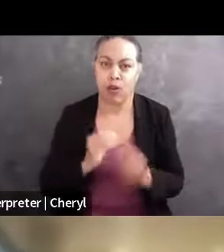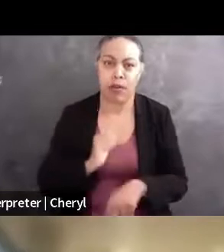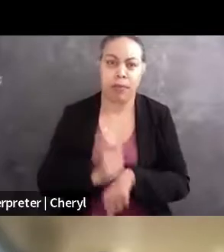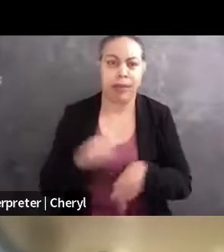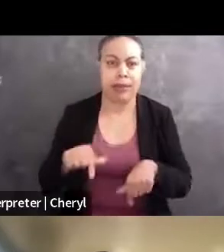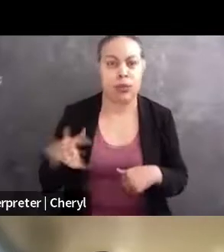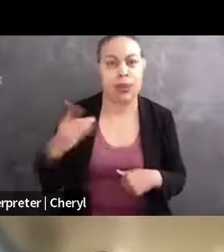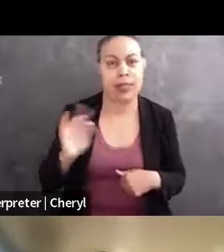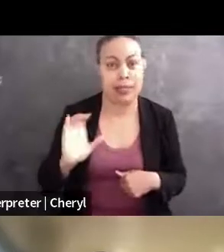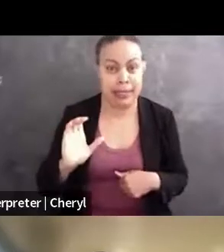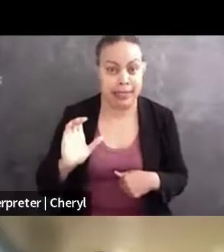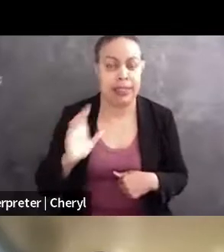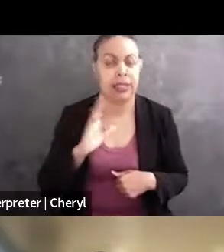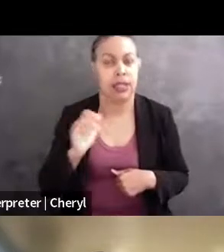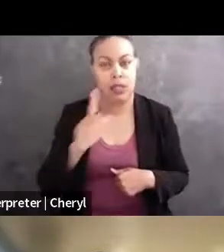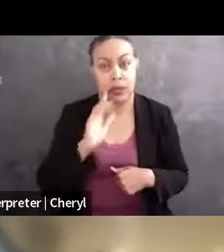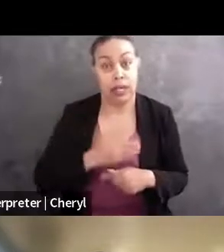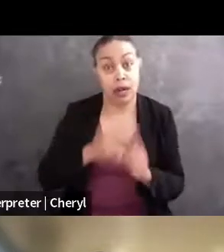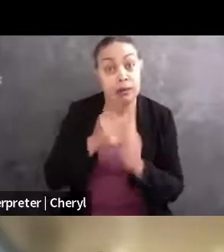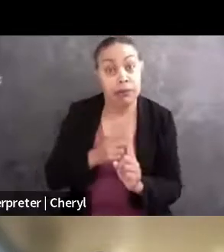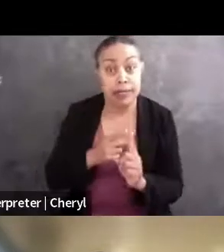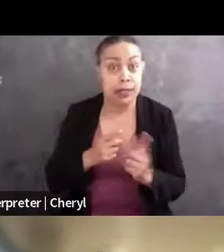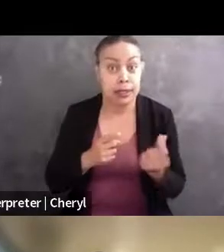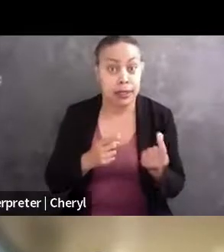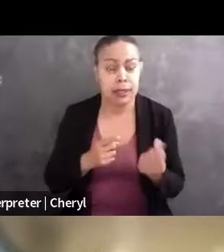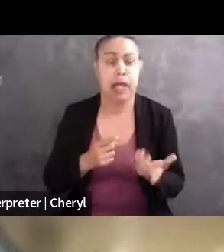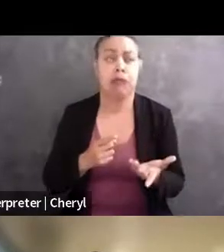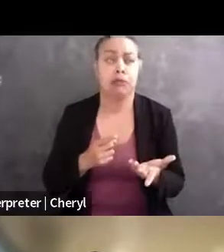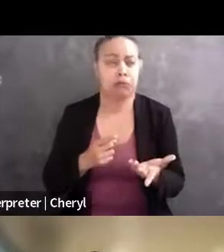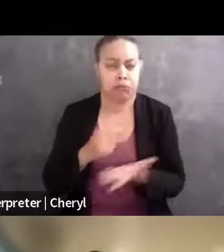and really, our sole mission is to help educate